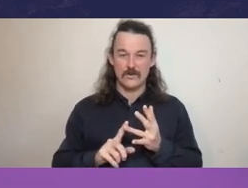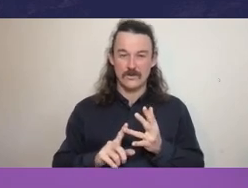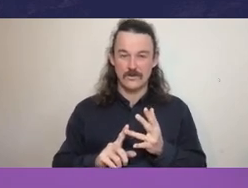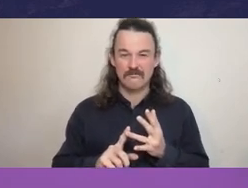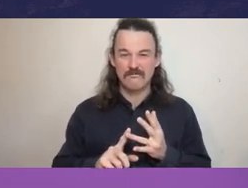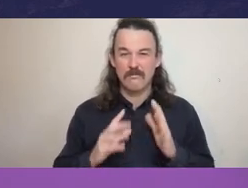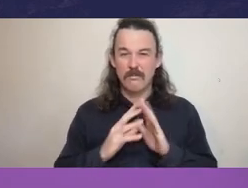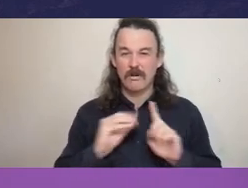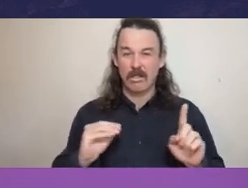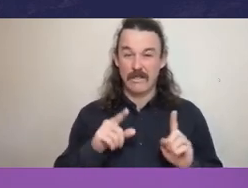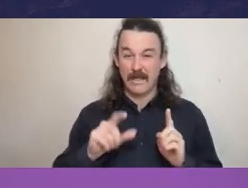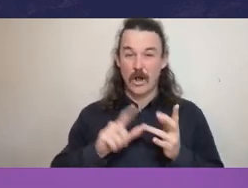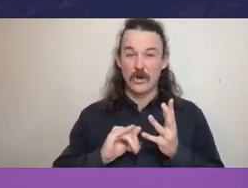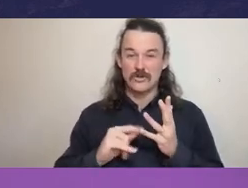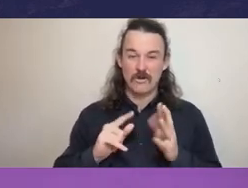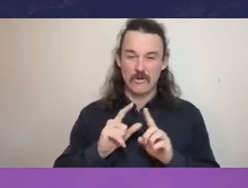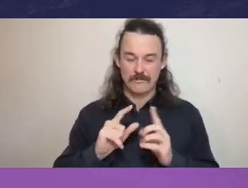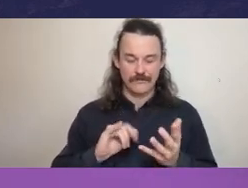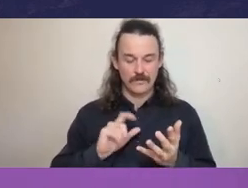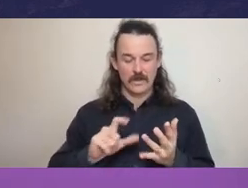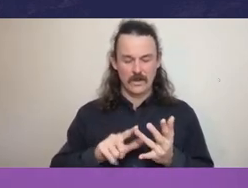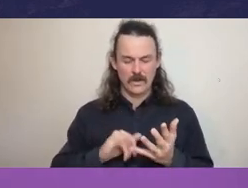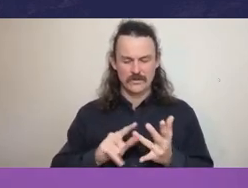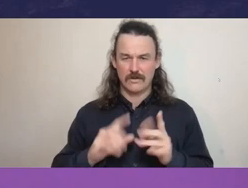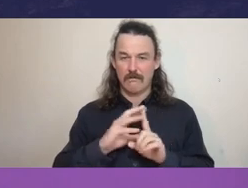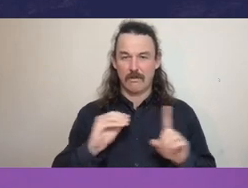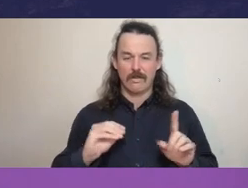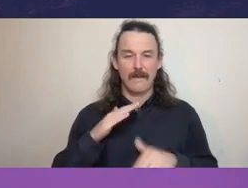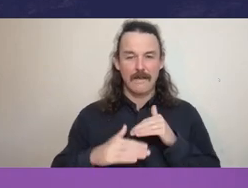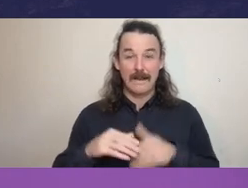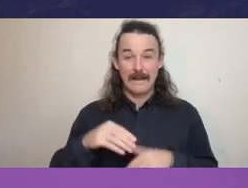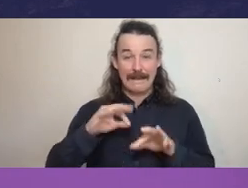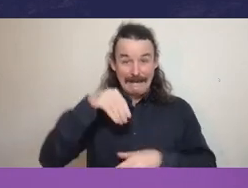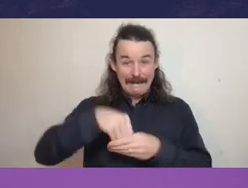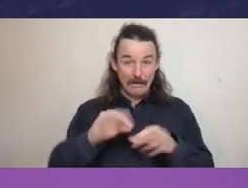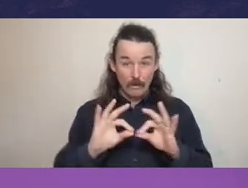is all about internal control in an organization and it's about establishing an effective and efficient organization,